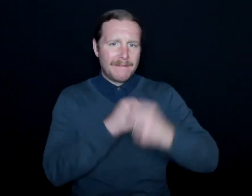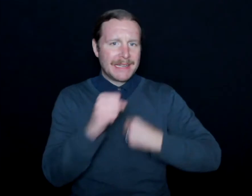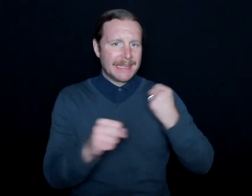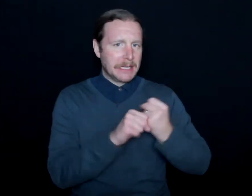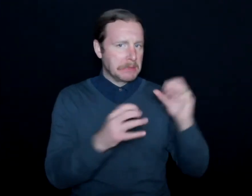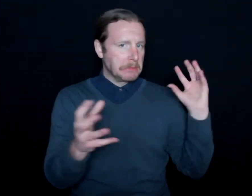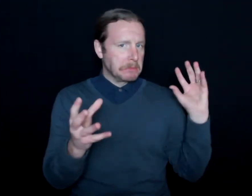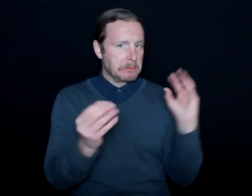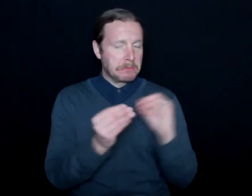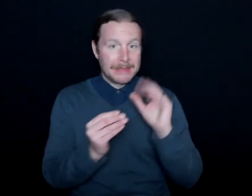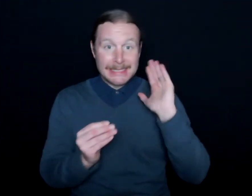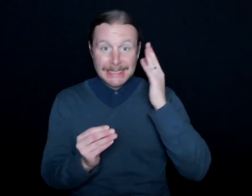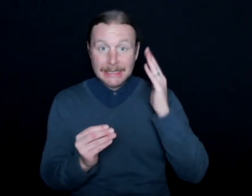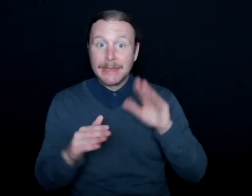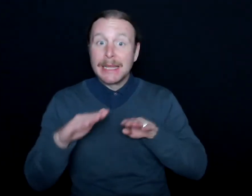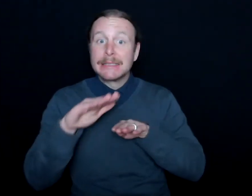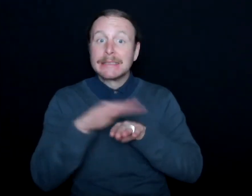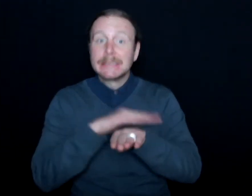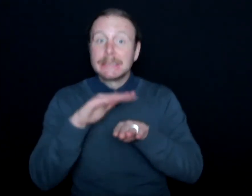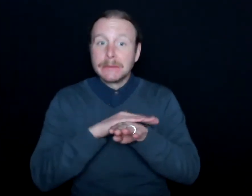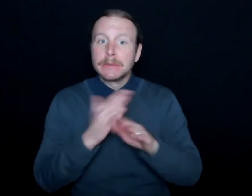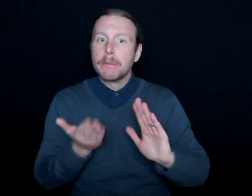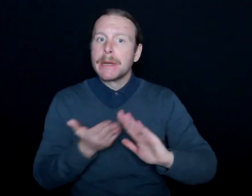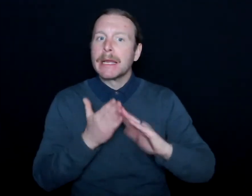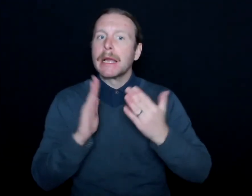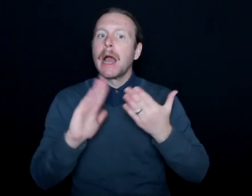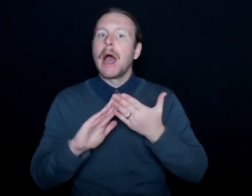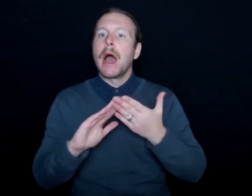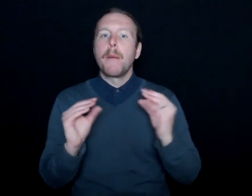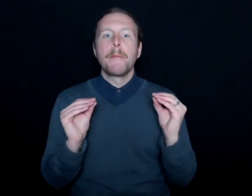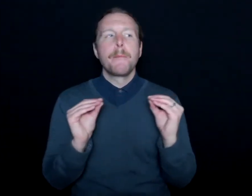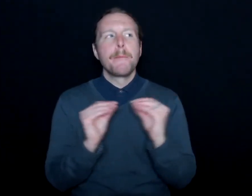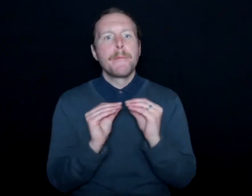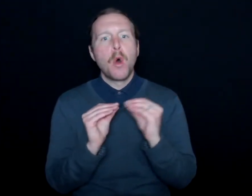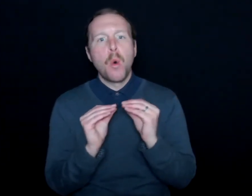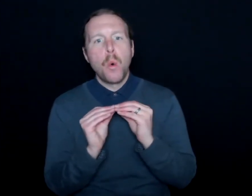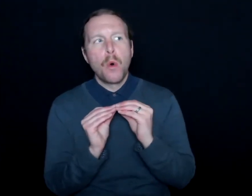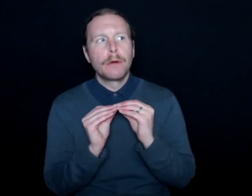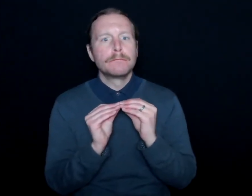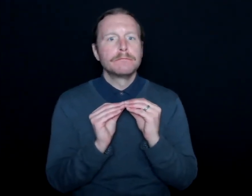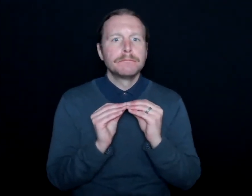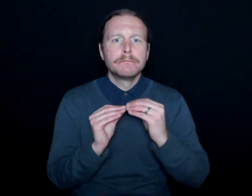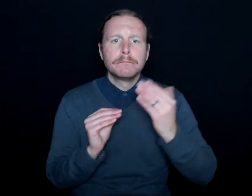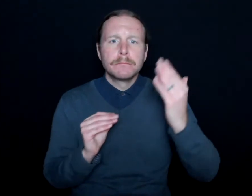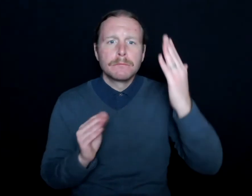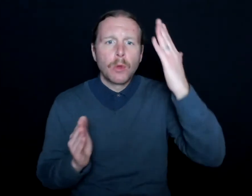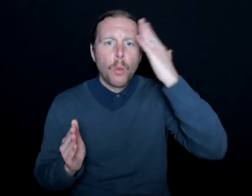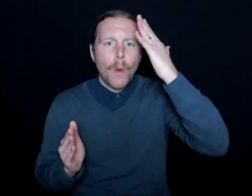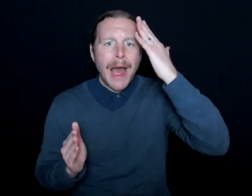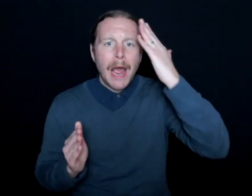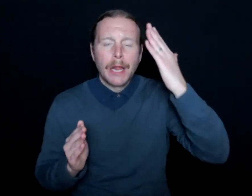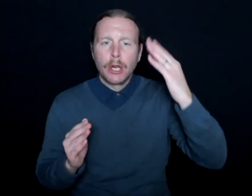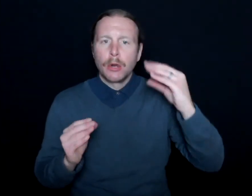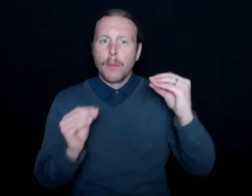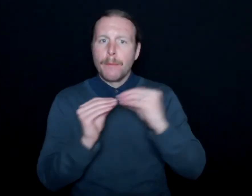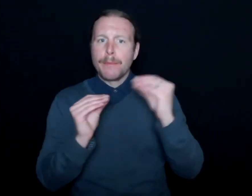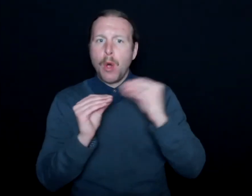it seems that accessibility has maybe become more in the spotlight. I hope it continues to do so.